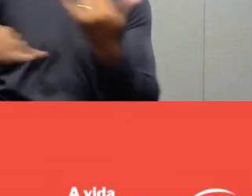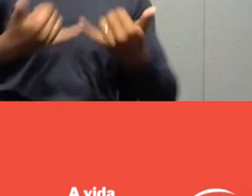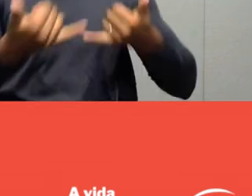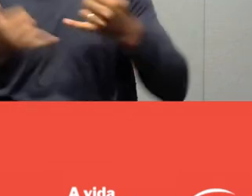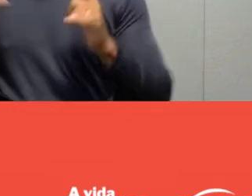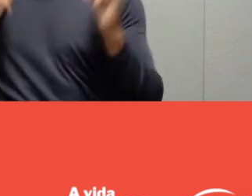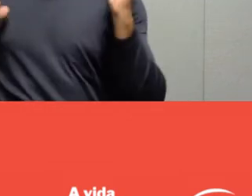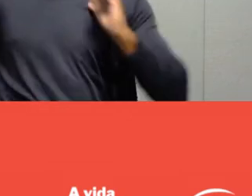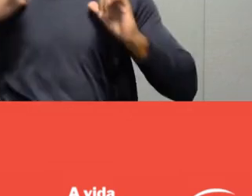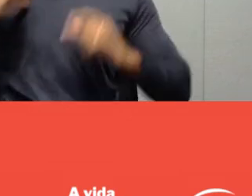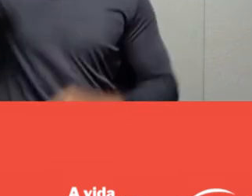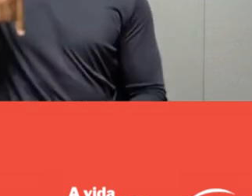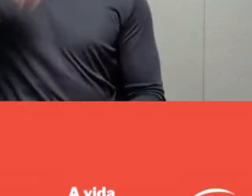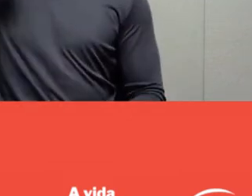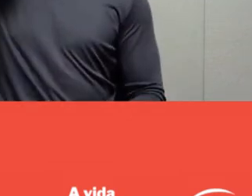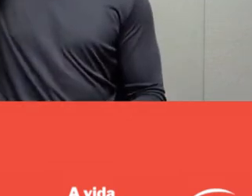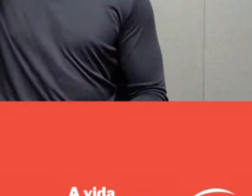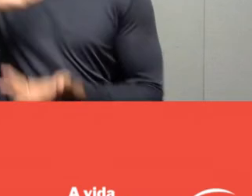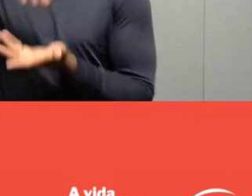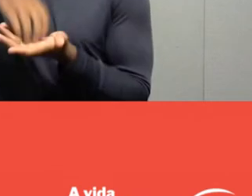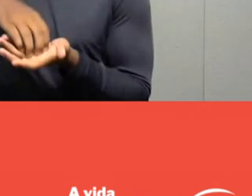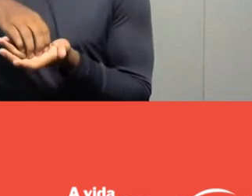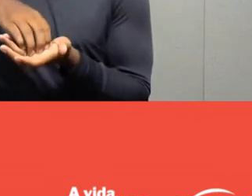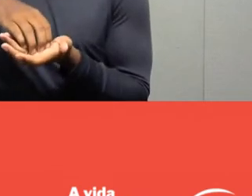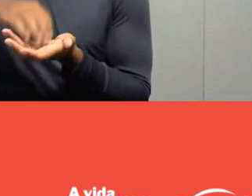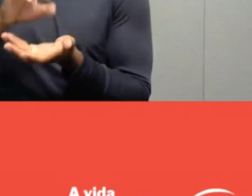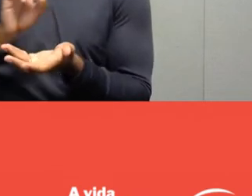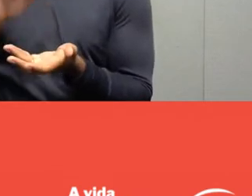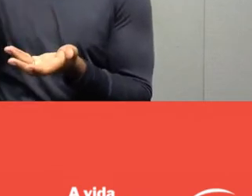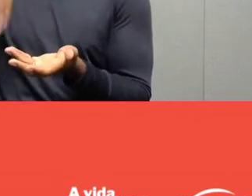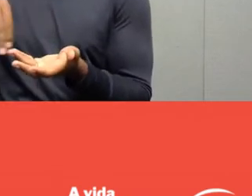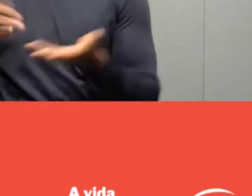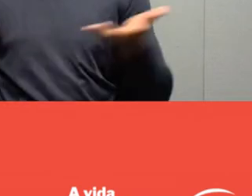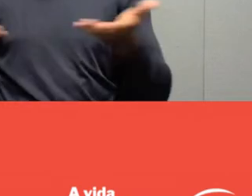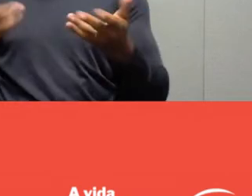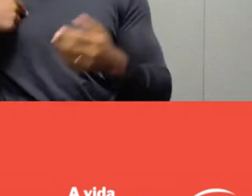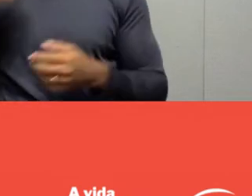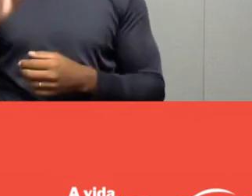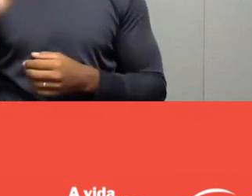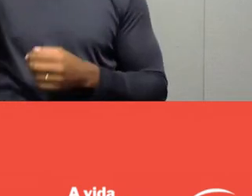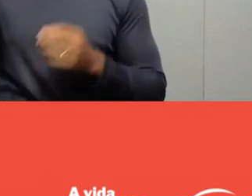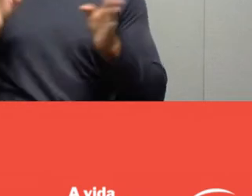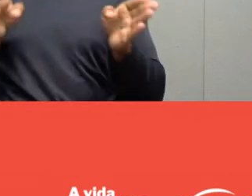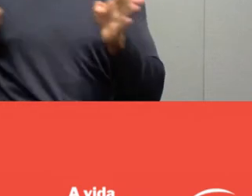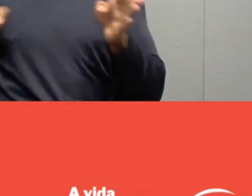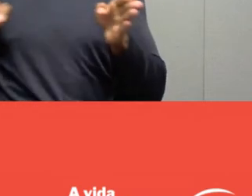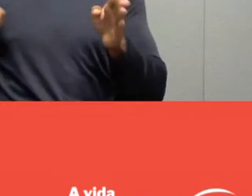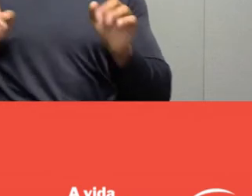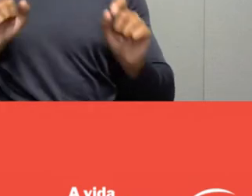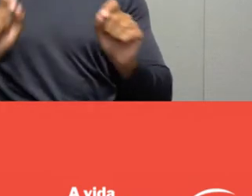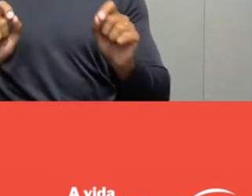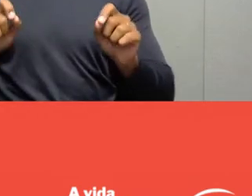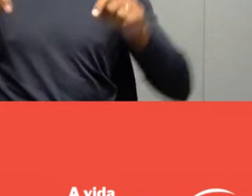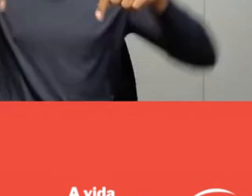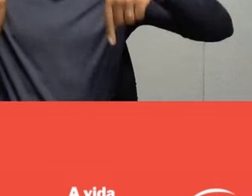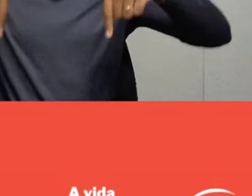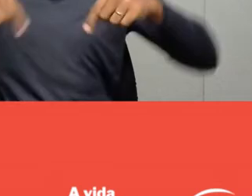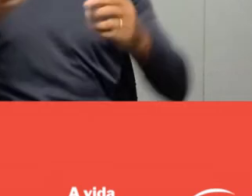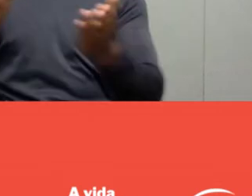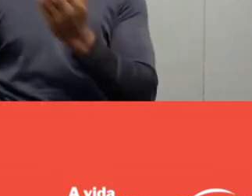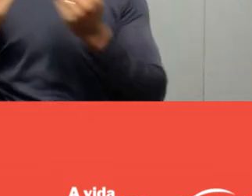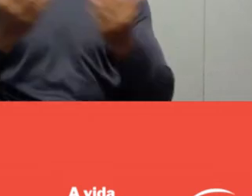and today I'm going to lead a conversation that I think of as being very helpful